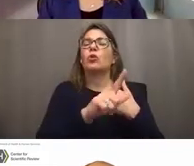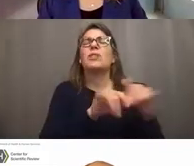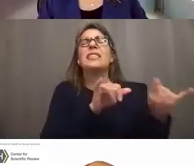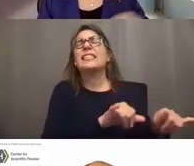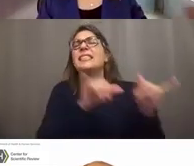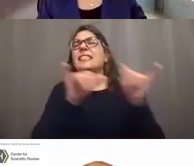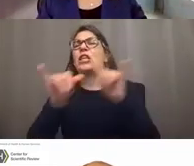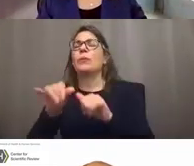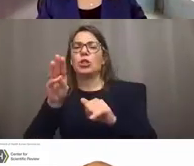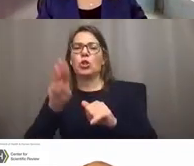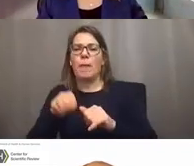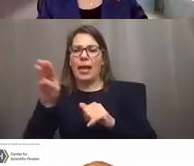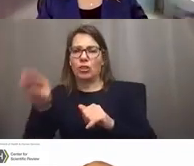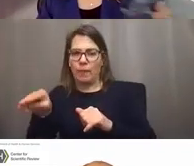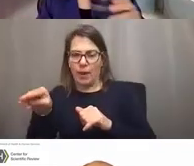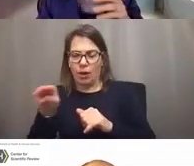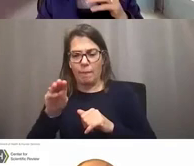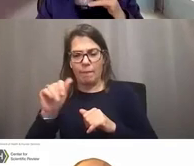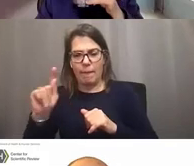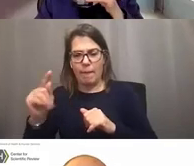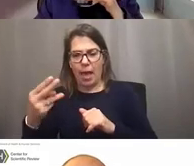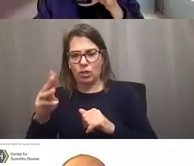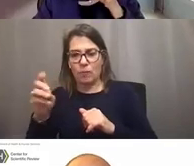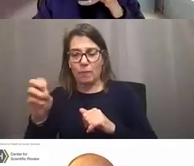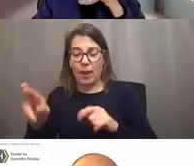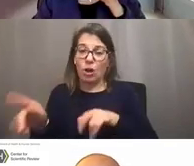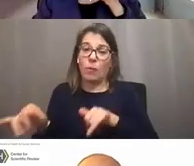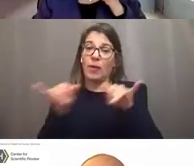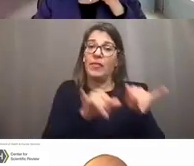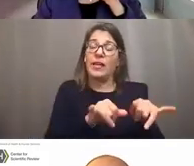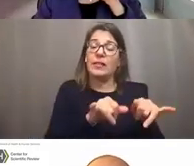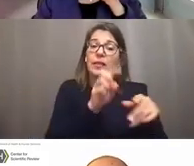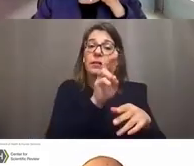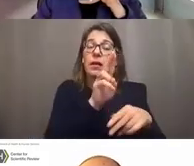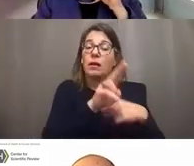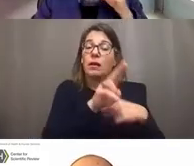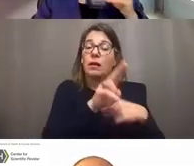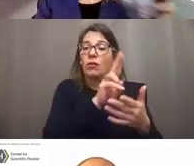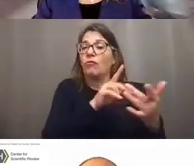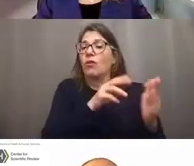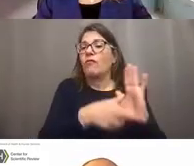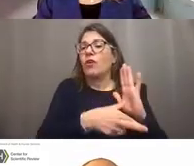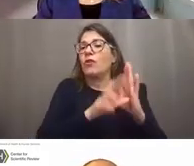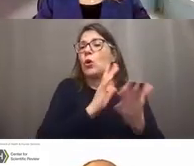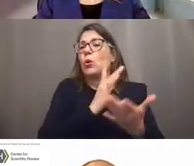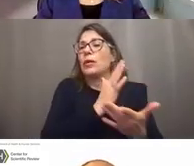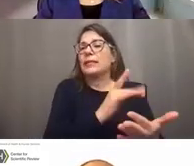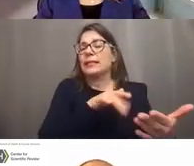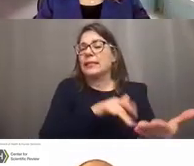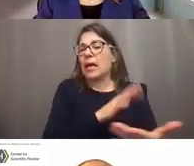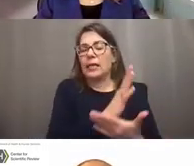but it's based on a universe of applications reviewed in study sections, not just the ones that were funded.